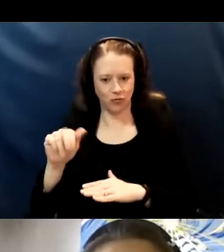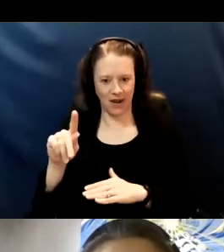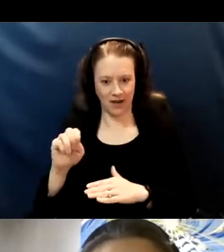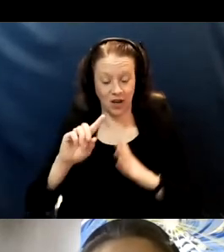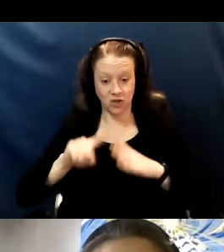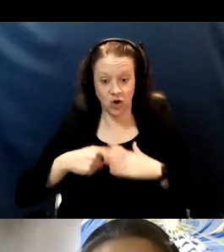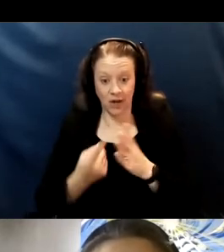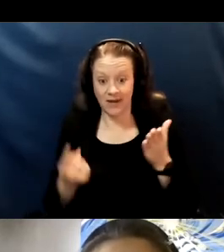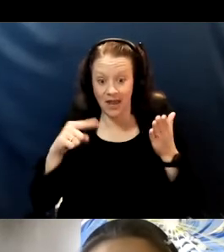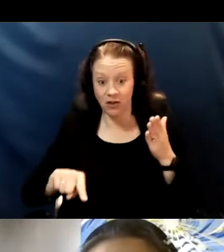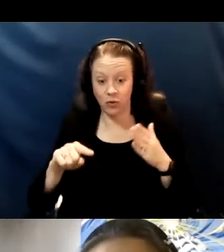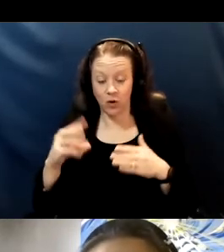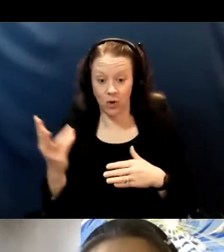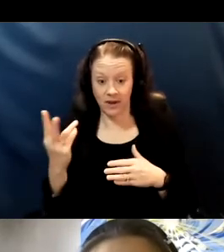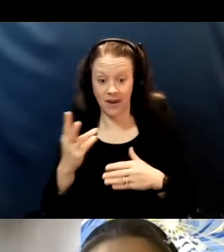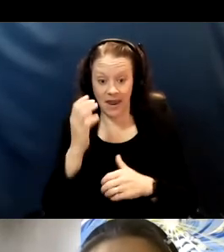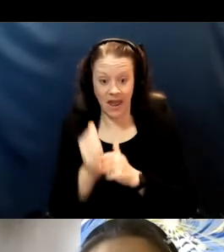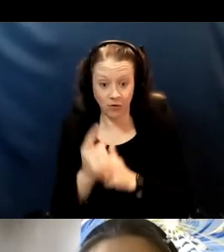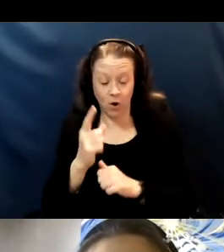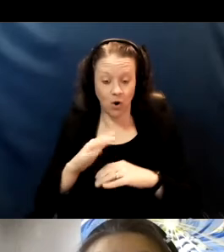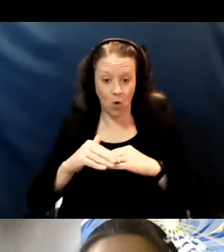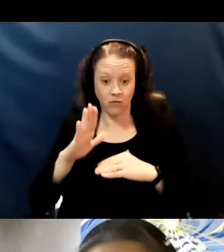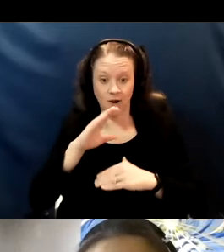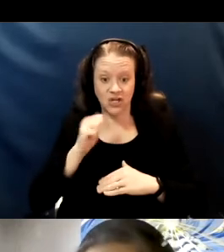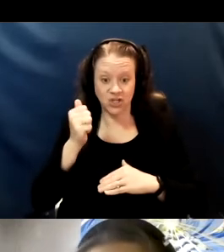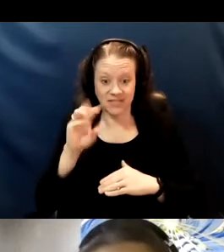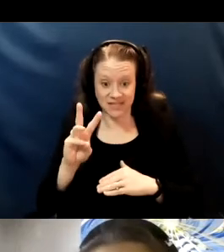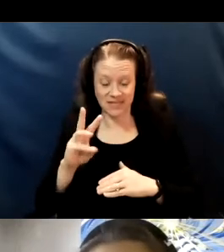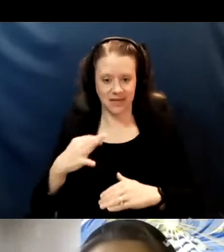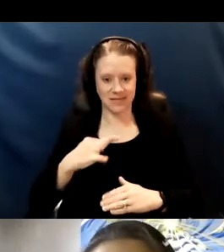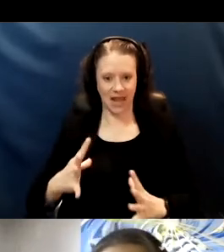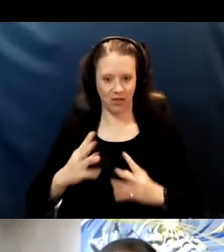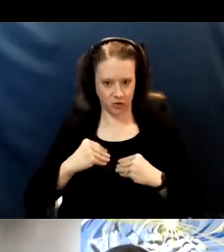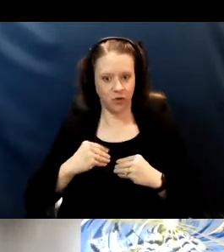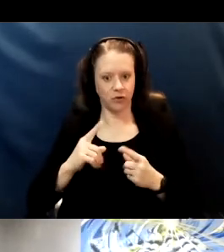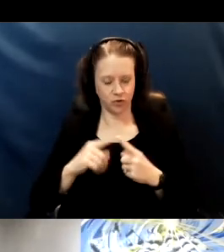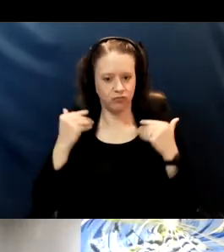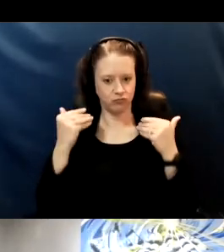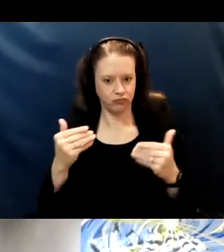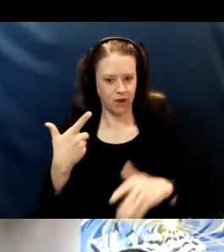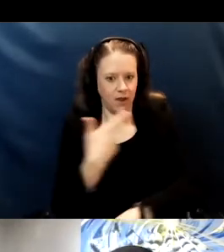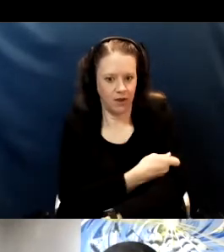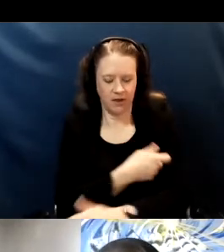everybody over the age of 16 will be eligible regardless of their age or medical condition